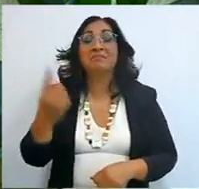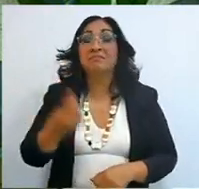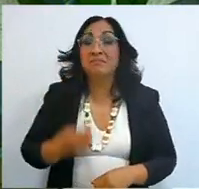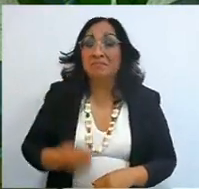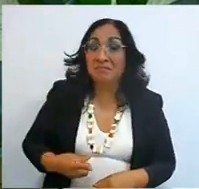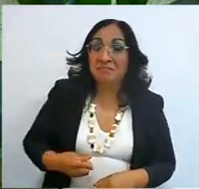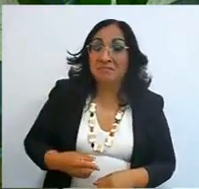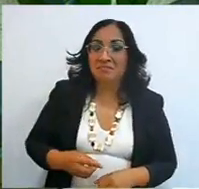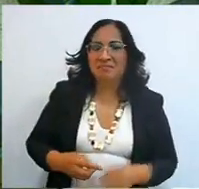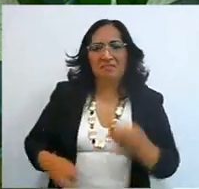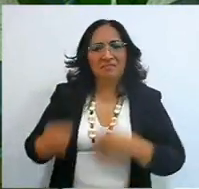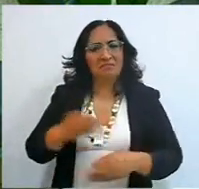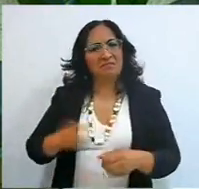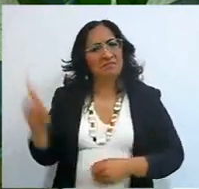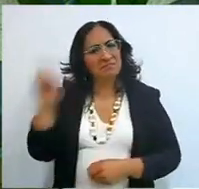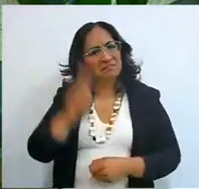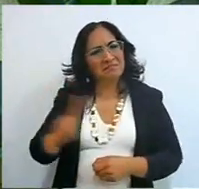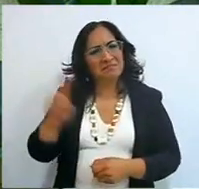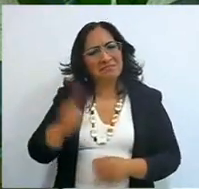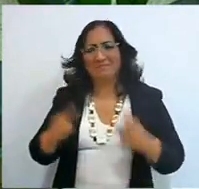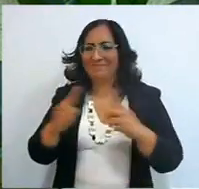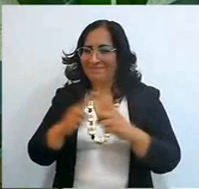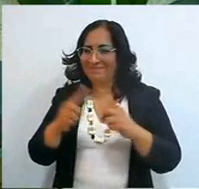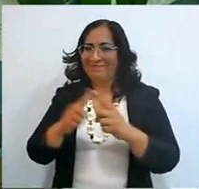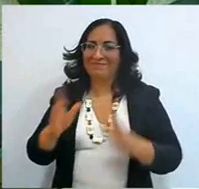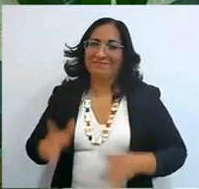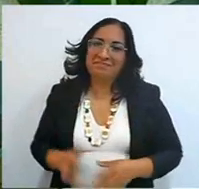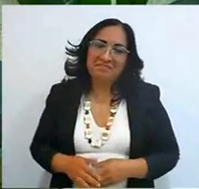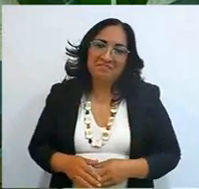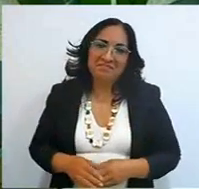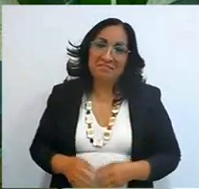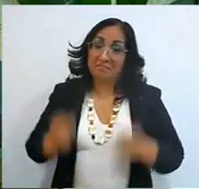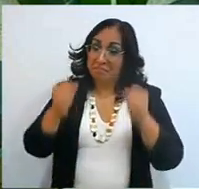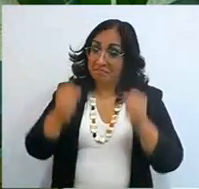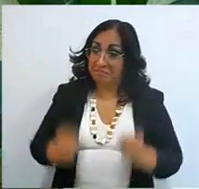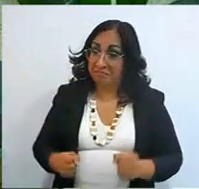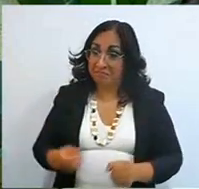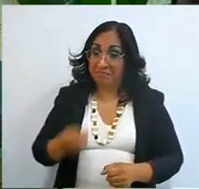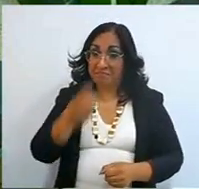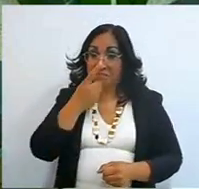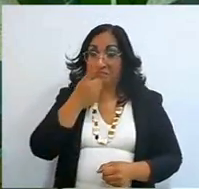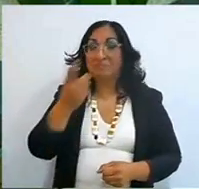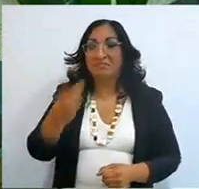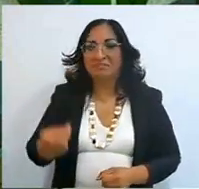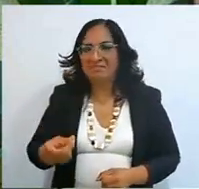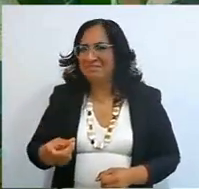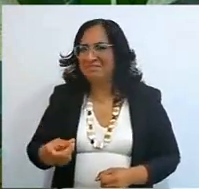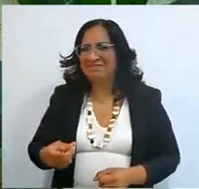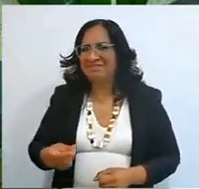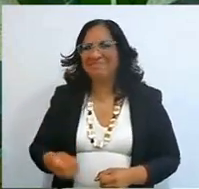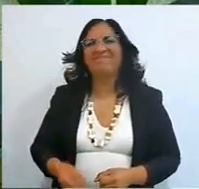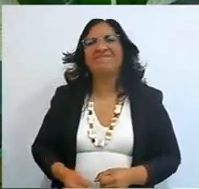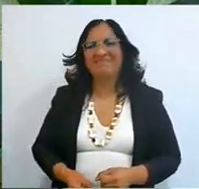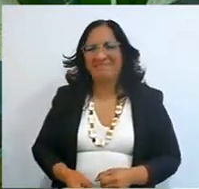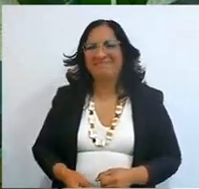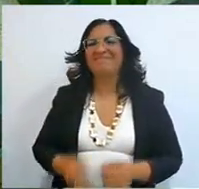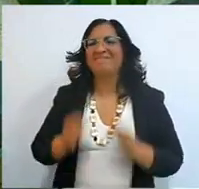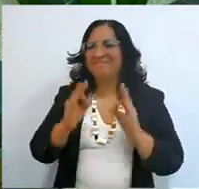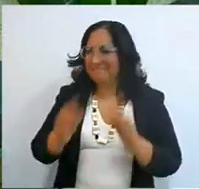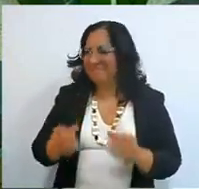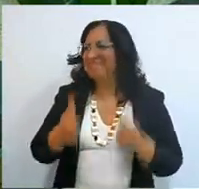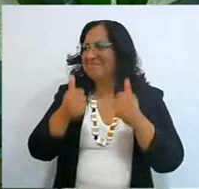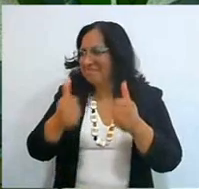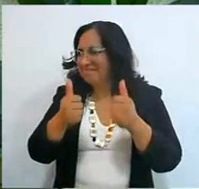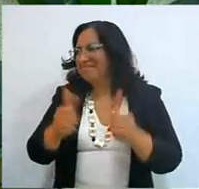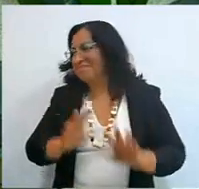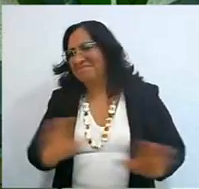and go to a church, to a temple and surely they will tell me Ana, of course, go in the name of God, and here I go,